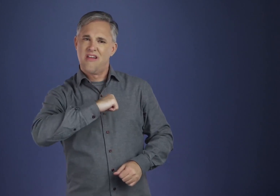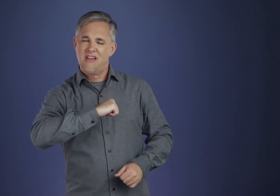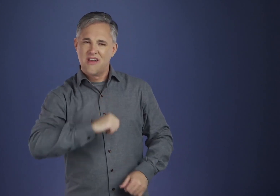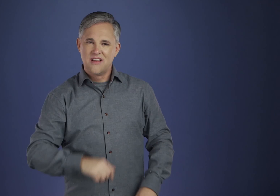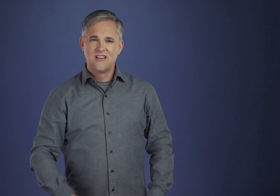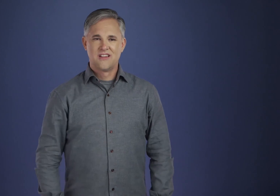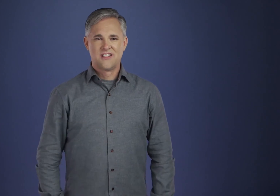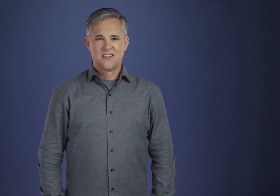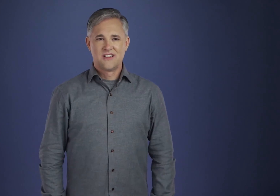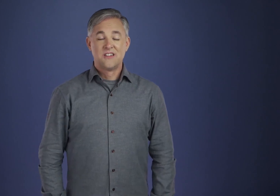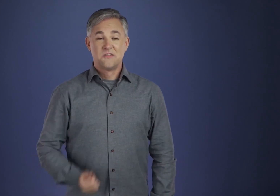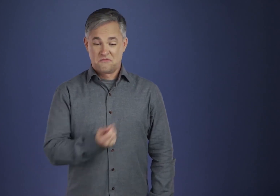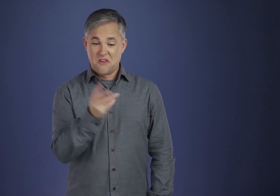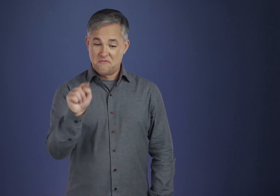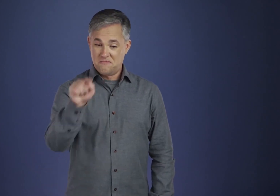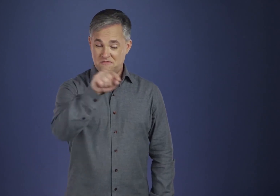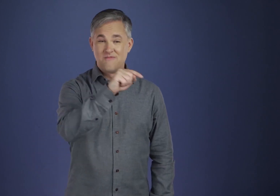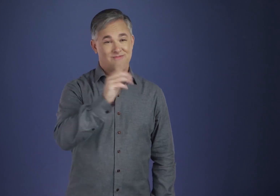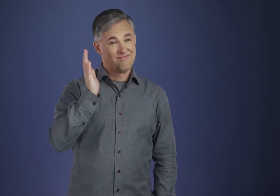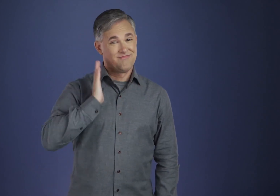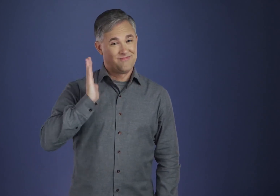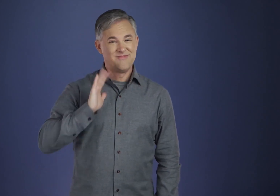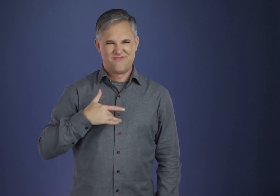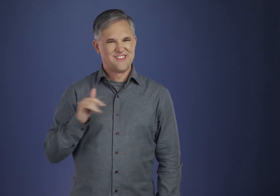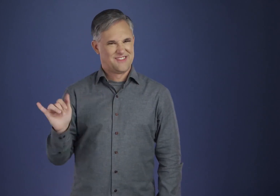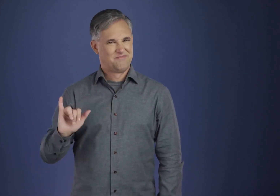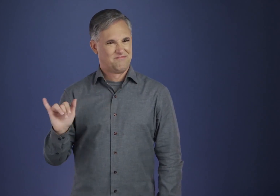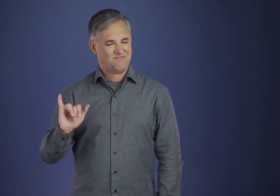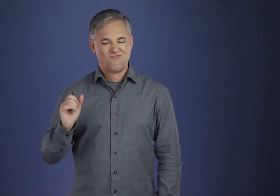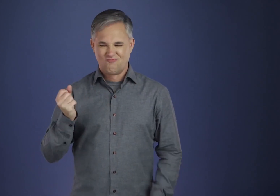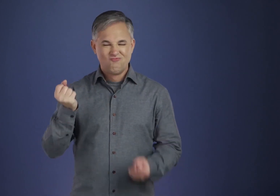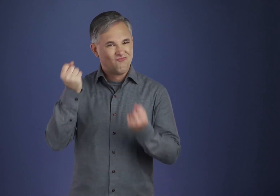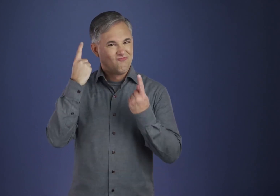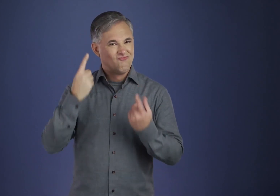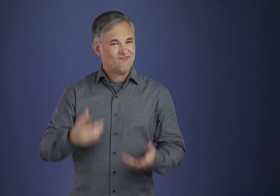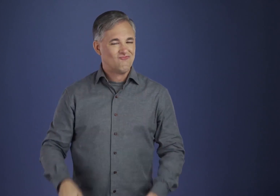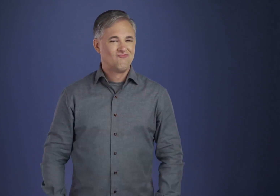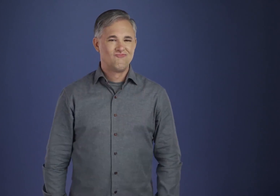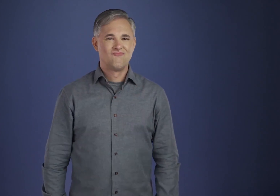Those of us who once felt this way can certainly understand and sympathize.